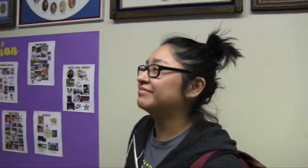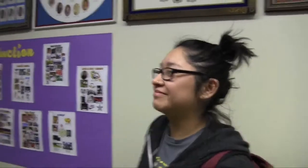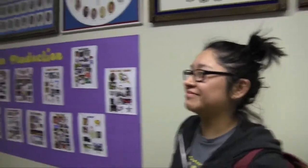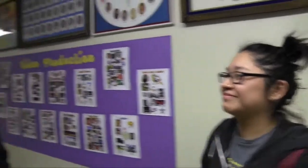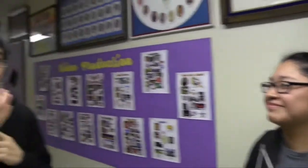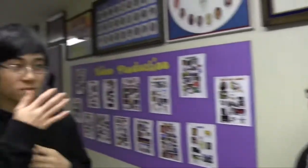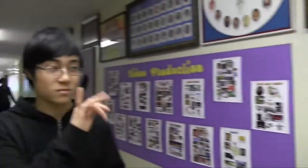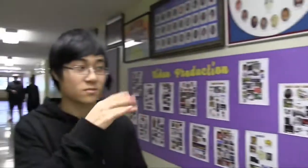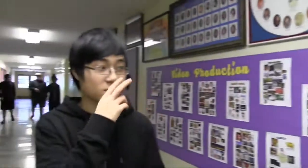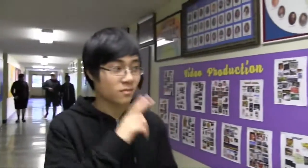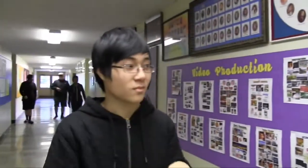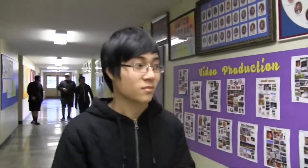That sounds fun.